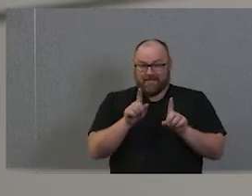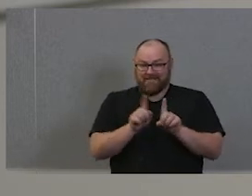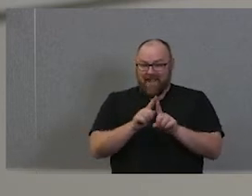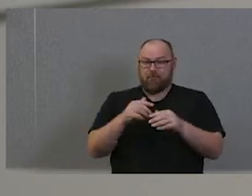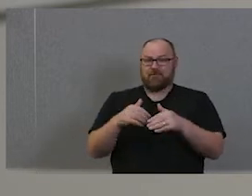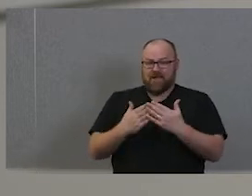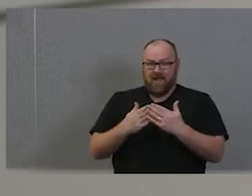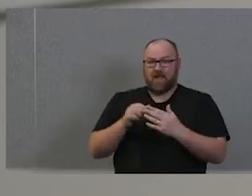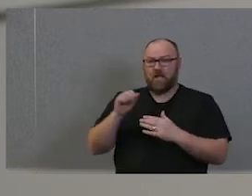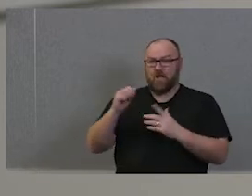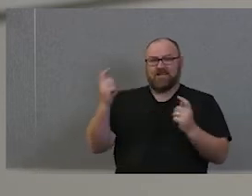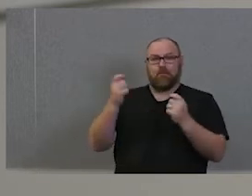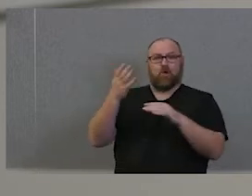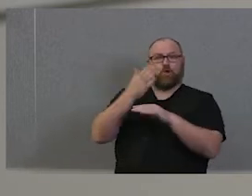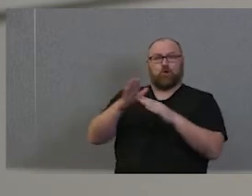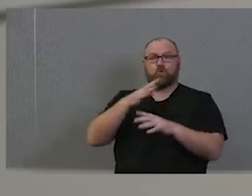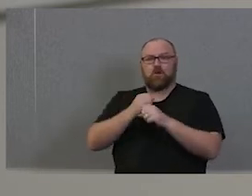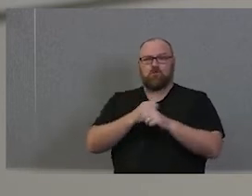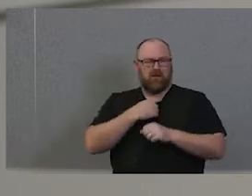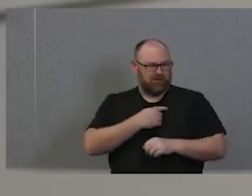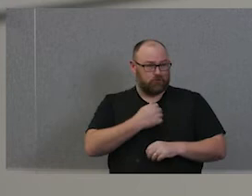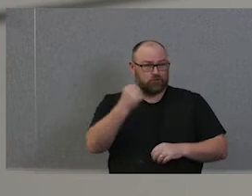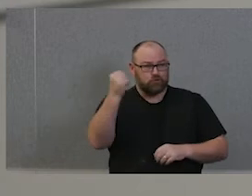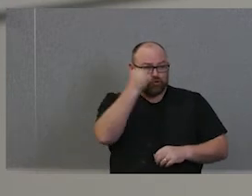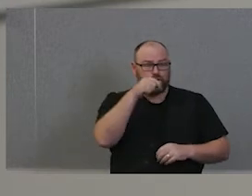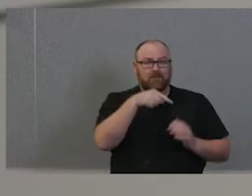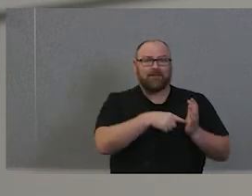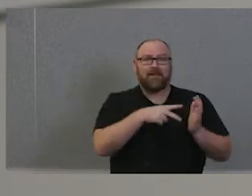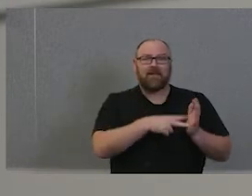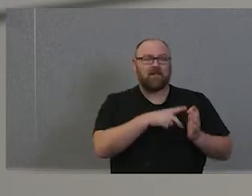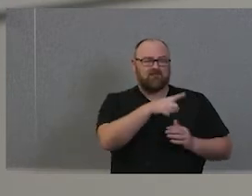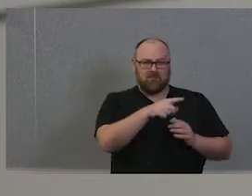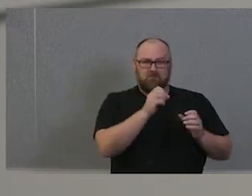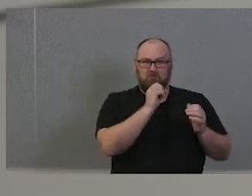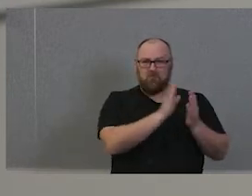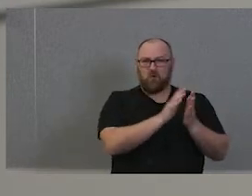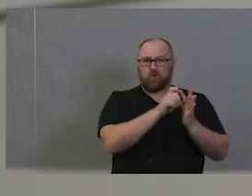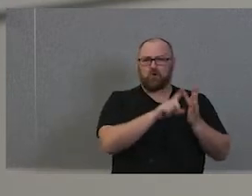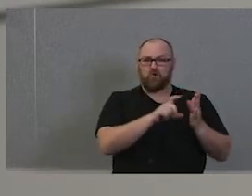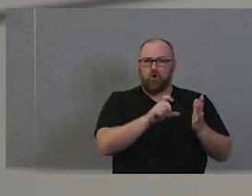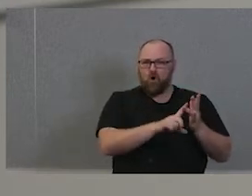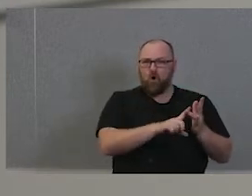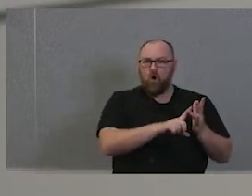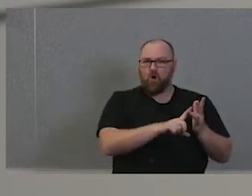and that I'm not stupid television station, put a documentary about that policeman, who murdered